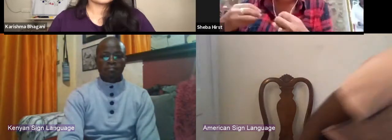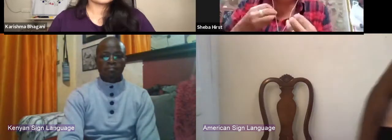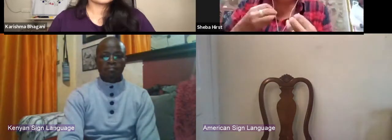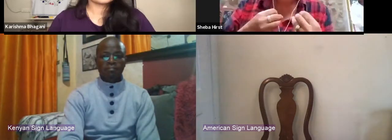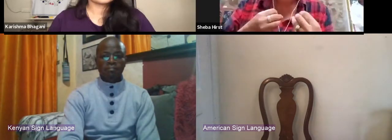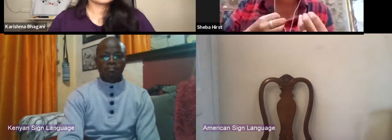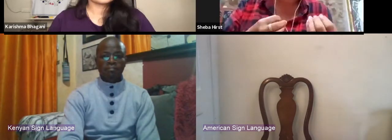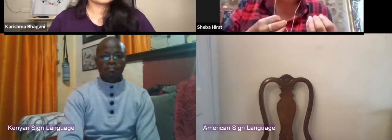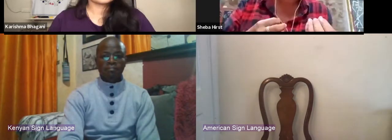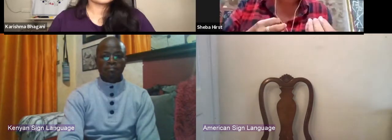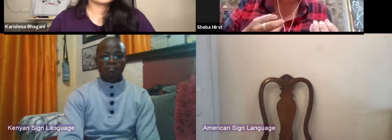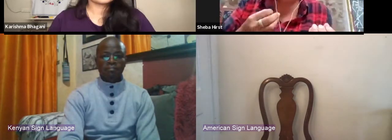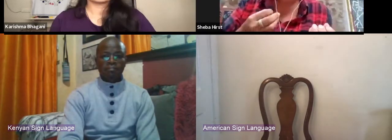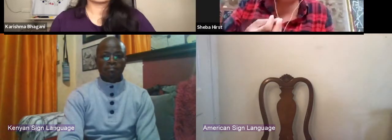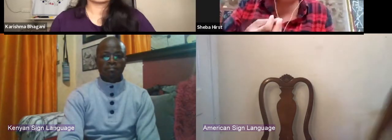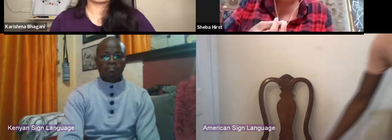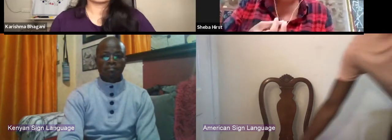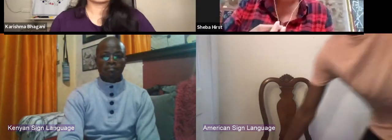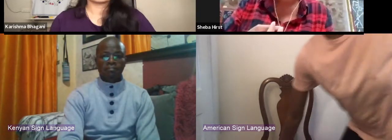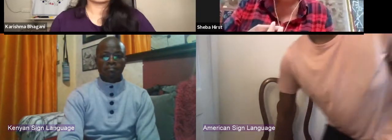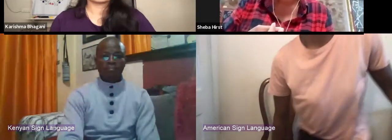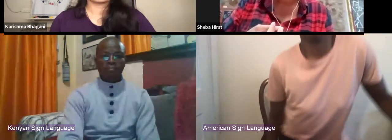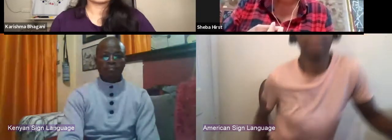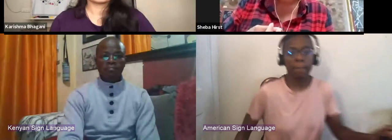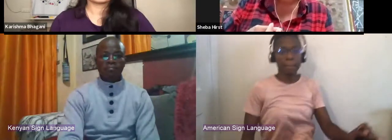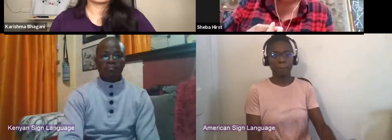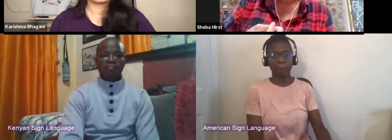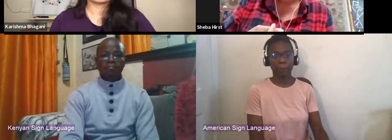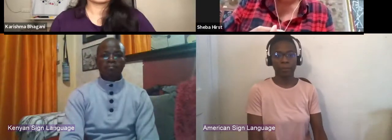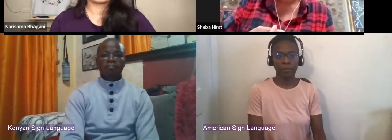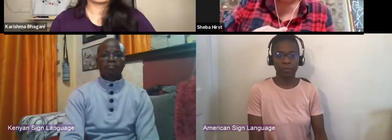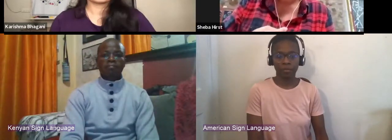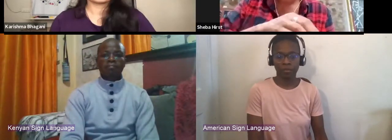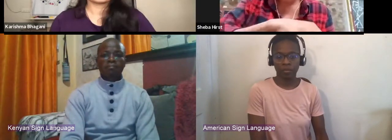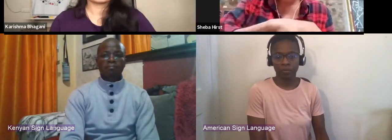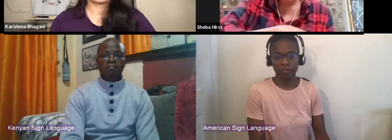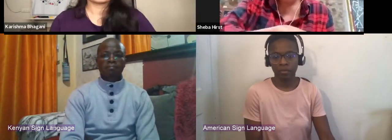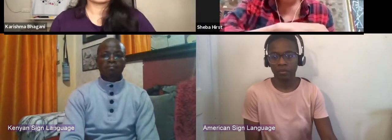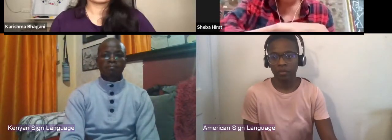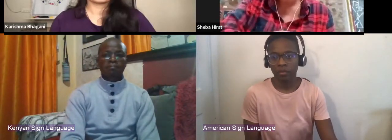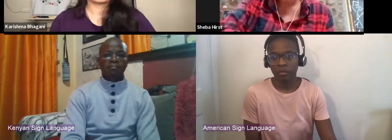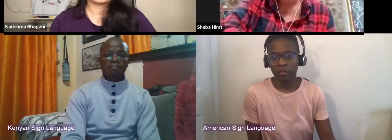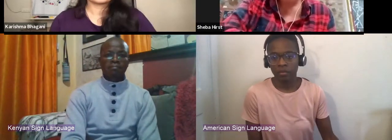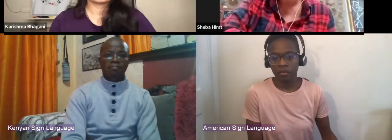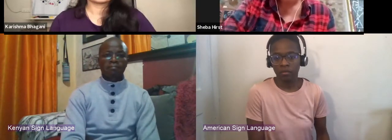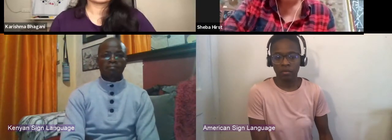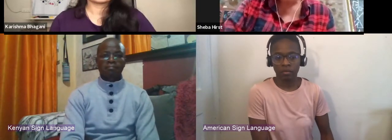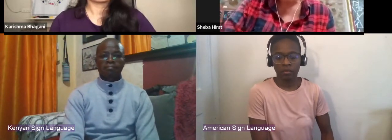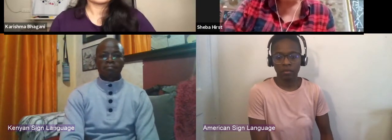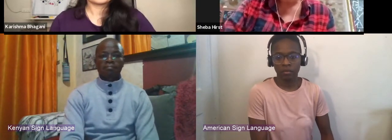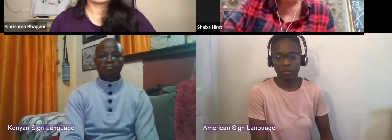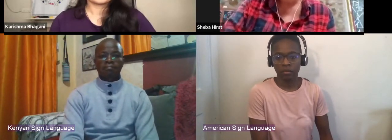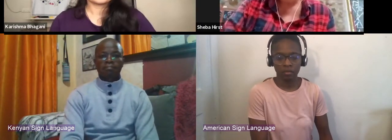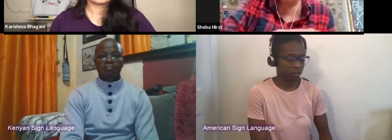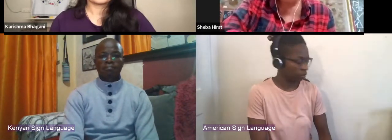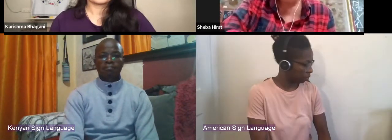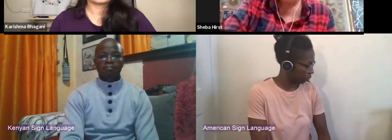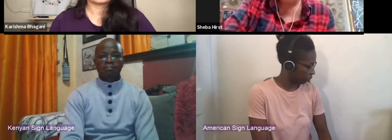We have to really take a very keen interest in how we get things started, right from the grassroots